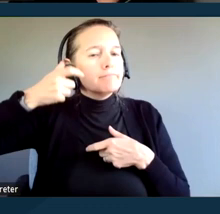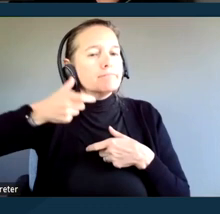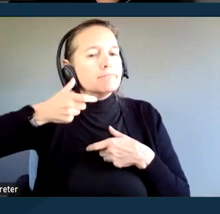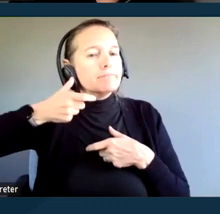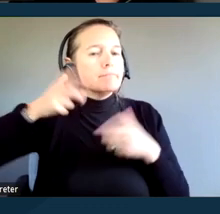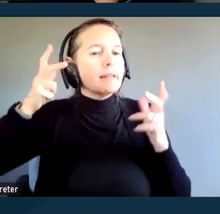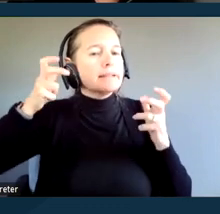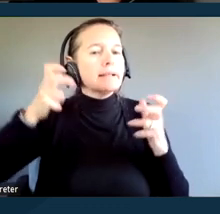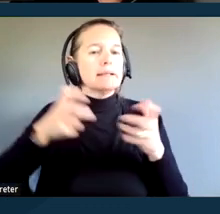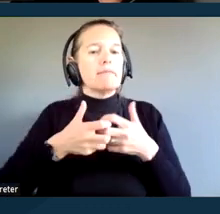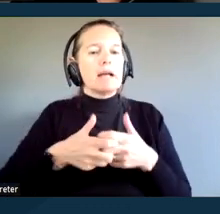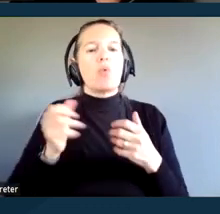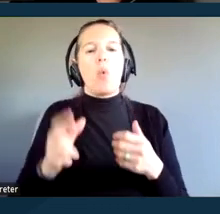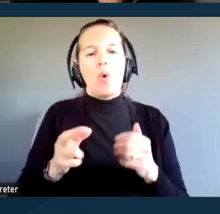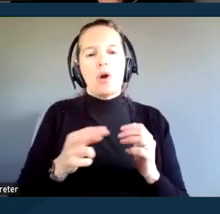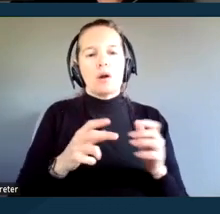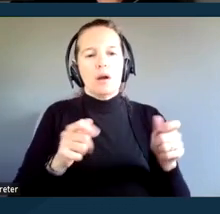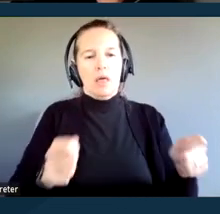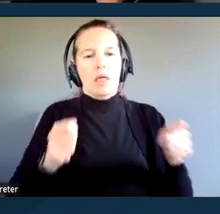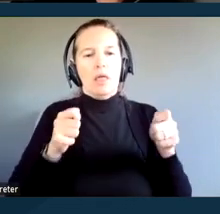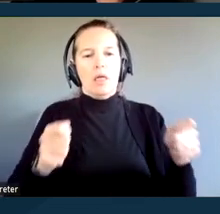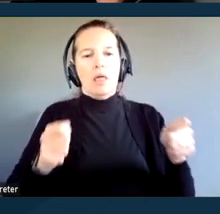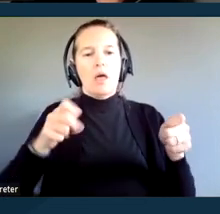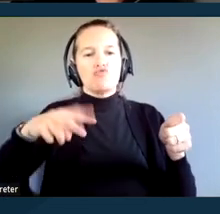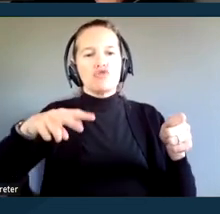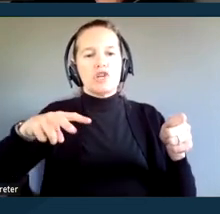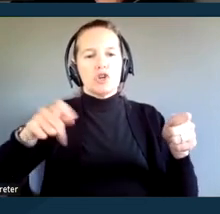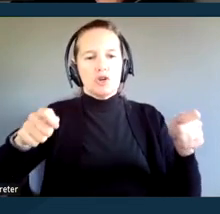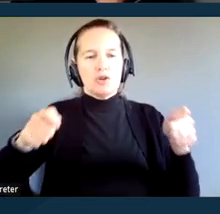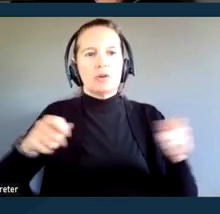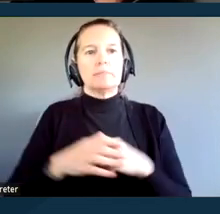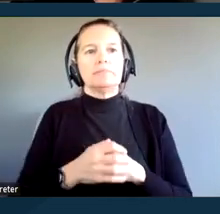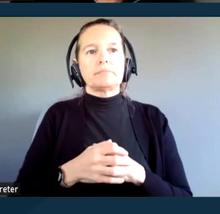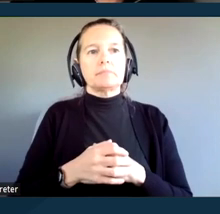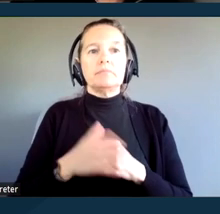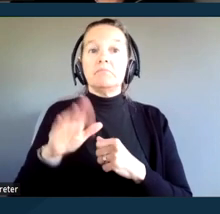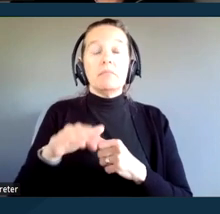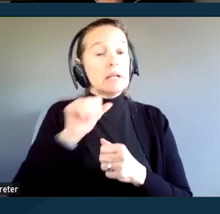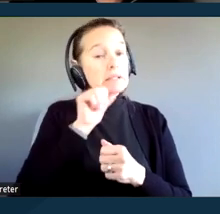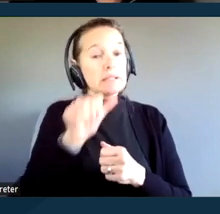Reasonable accommodations do not include accommodations of a strictly personal nature,